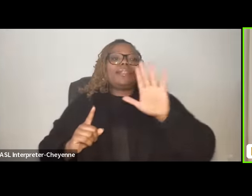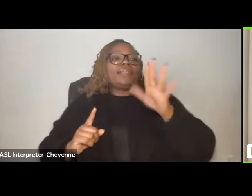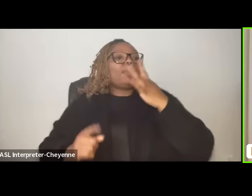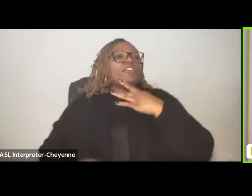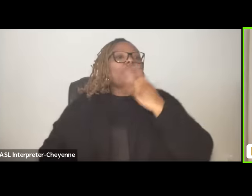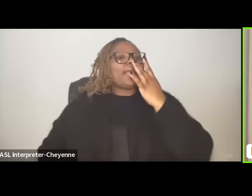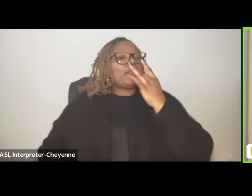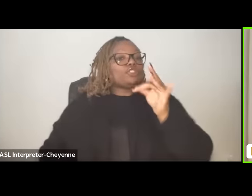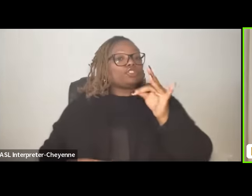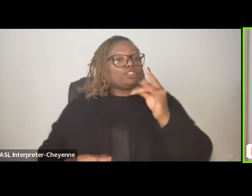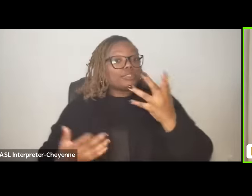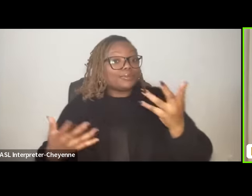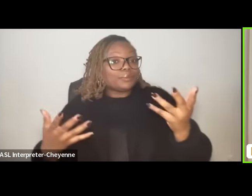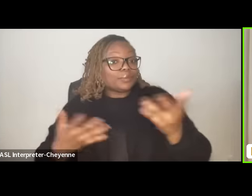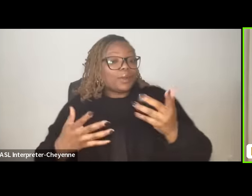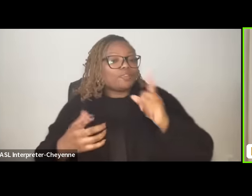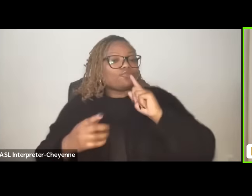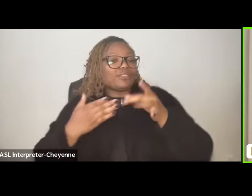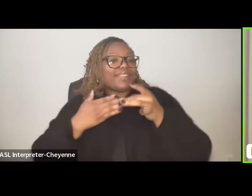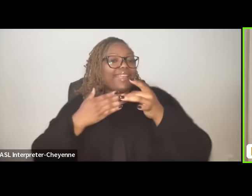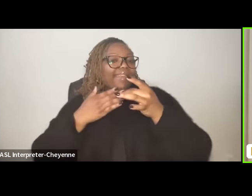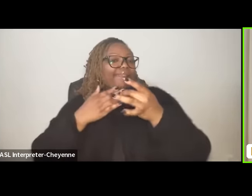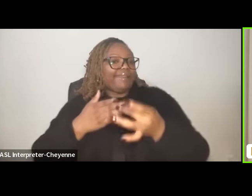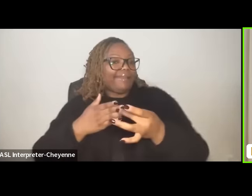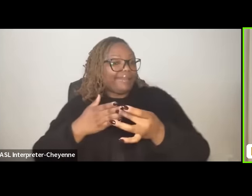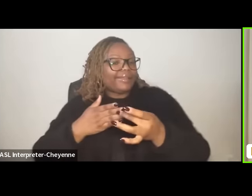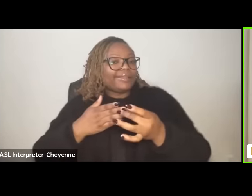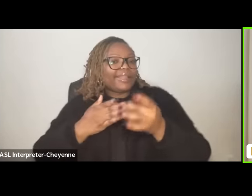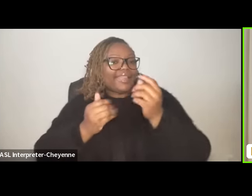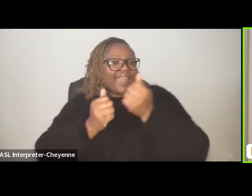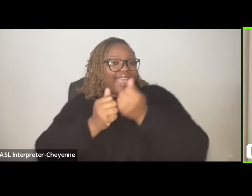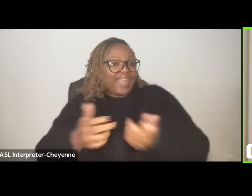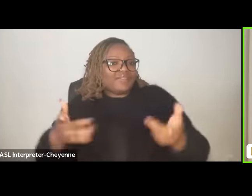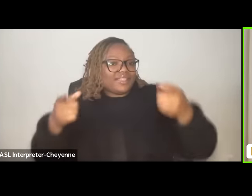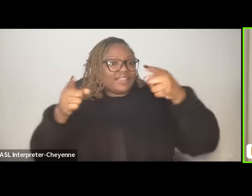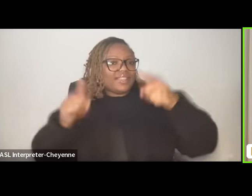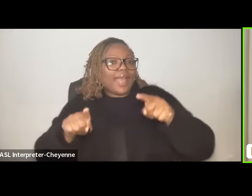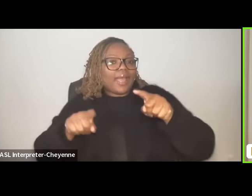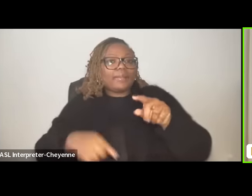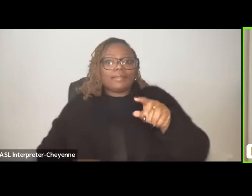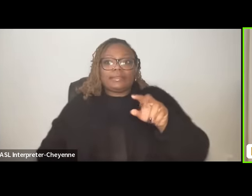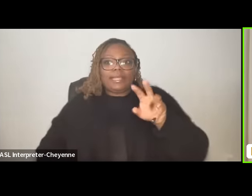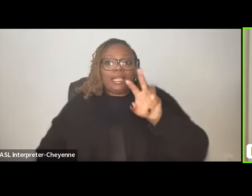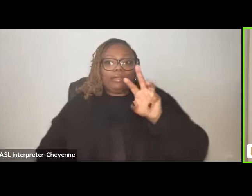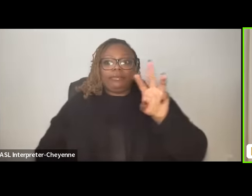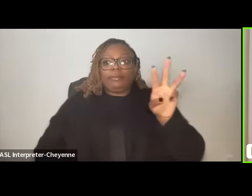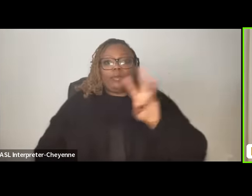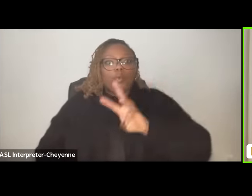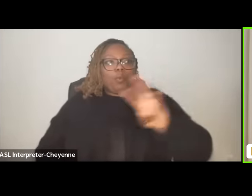are are what guide everything that happens in the Western Hemisphere for the for the better